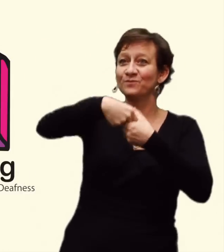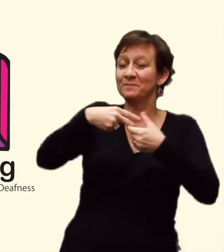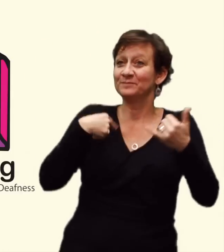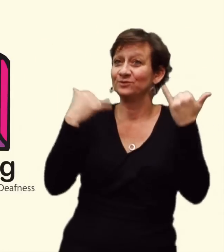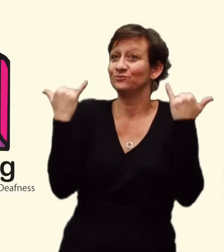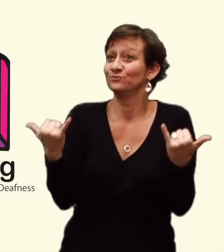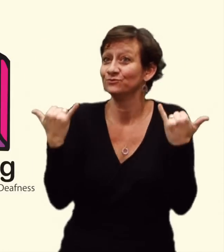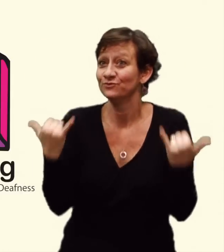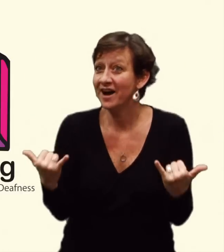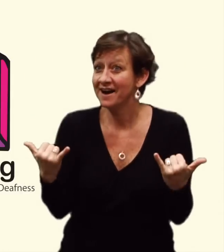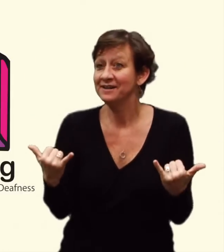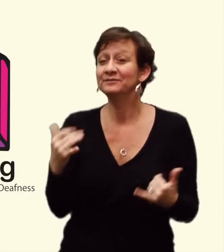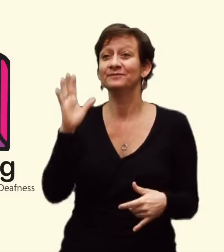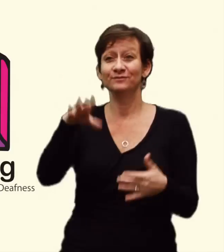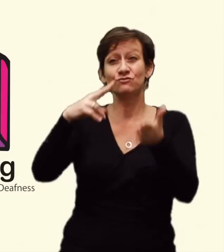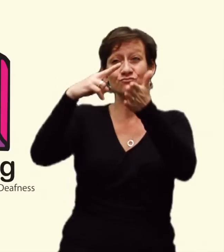I'm really excited that you're joining me today.